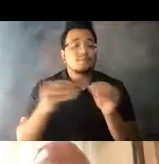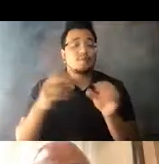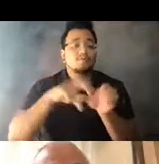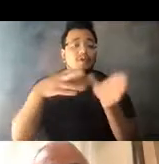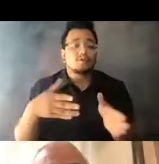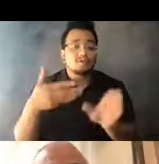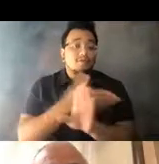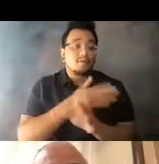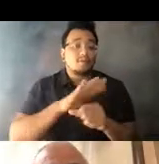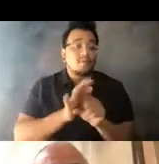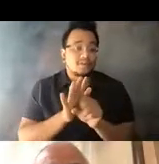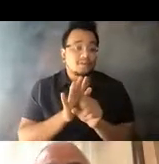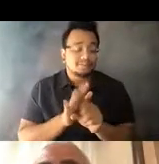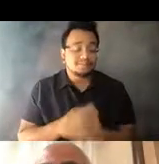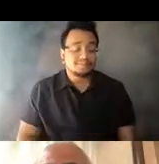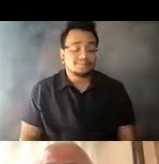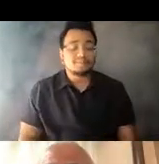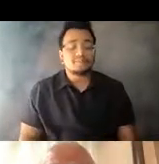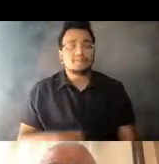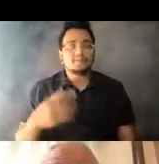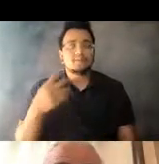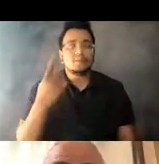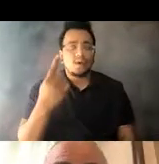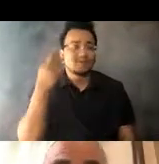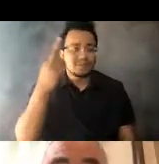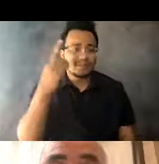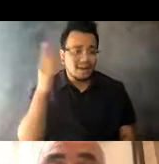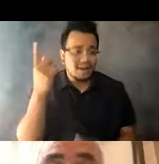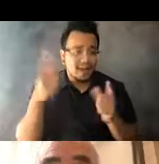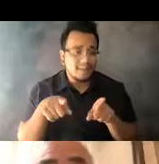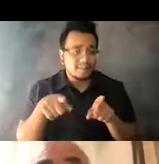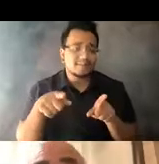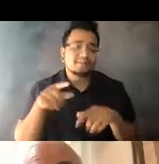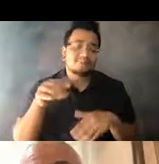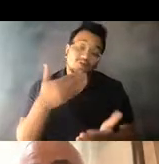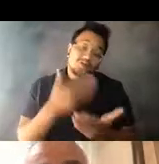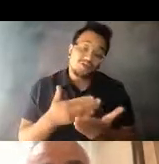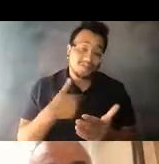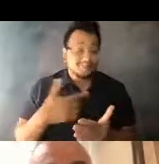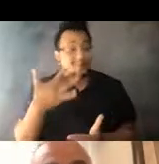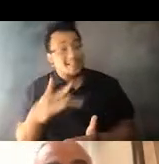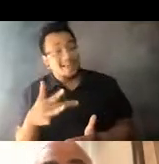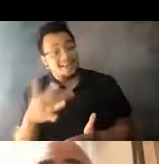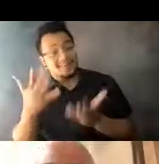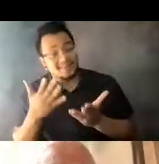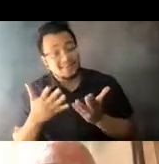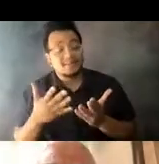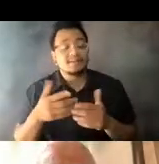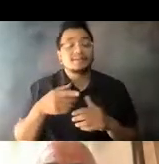14:35:31 Now, I think one of the reasons why this happened, and it's always good to have a little luck on your side I guess, is before the